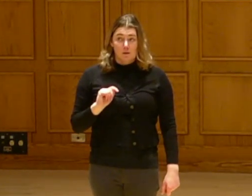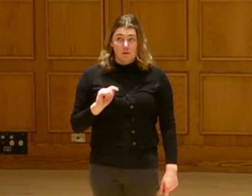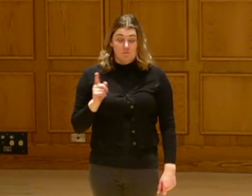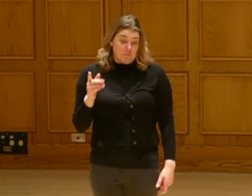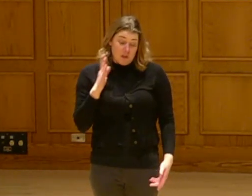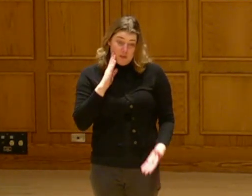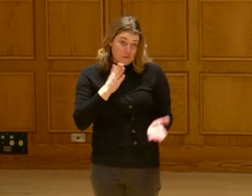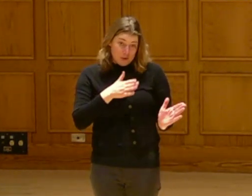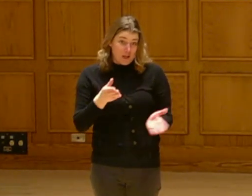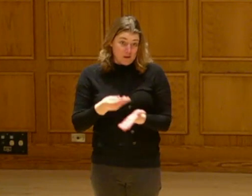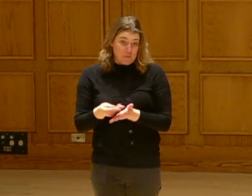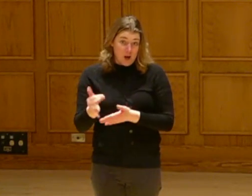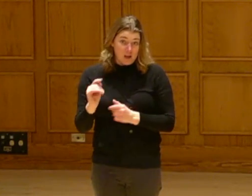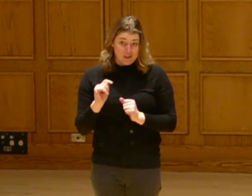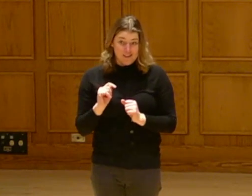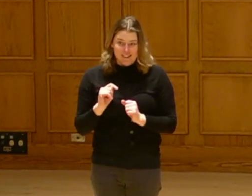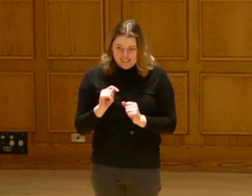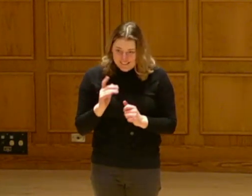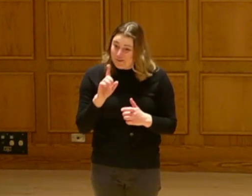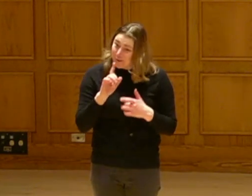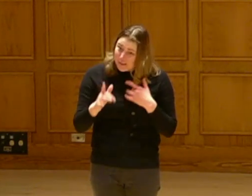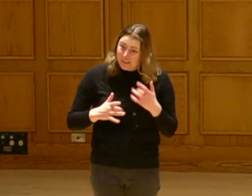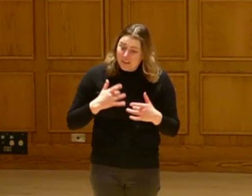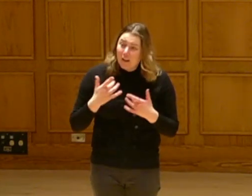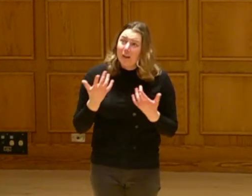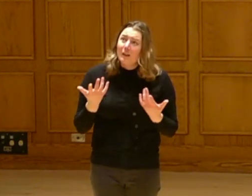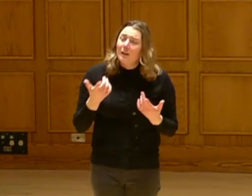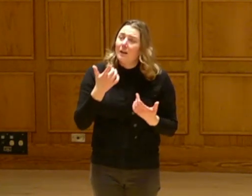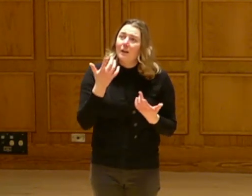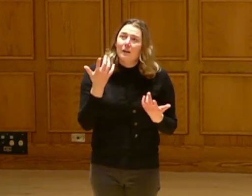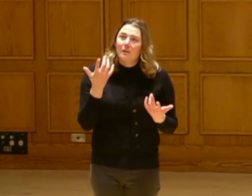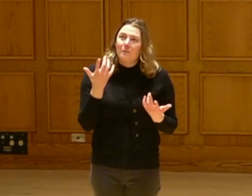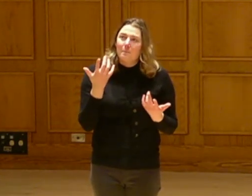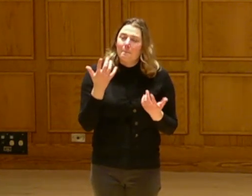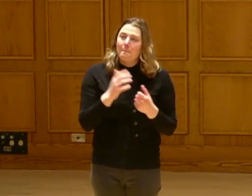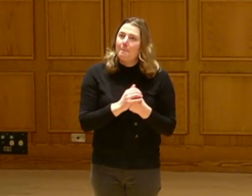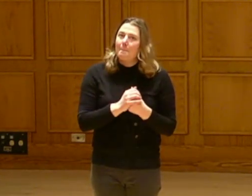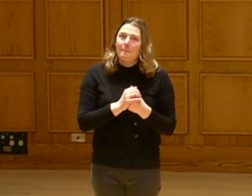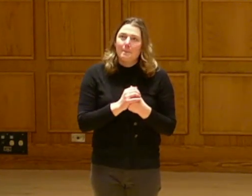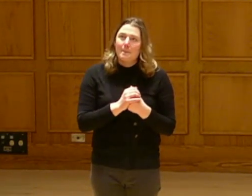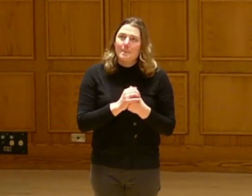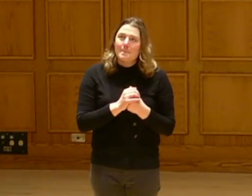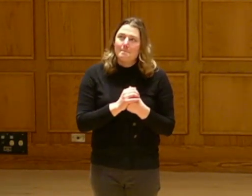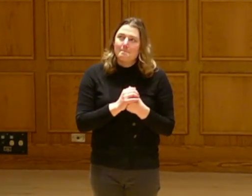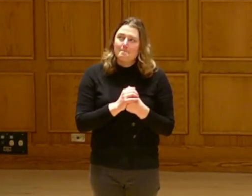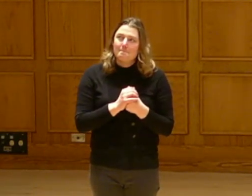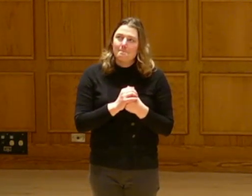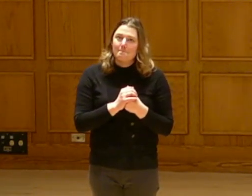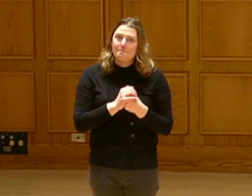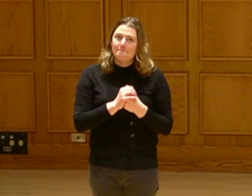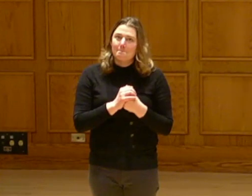mendot. They are going to buy it. This is really exciting.